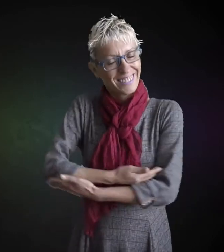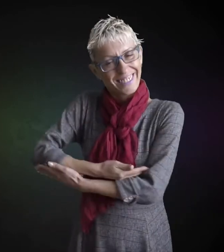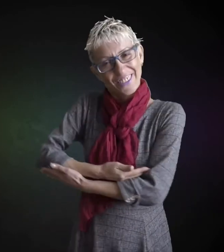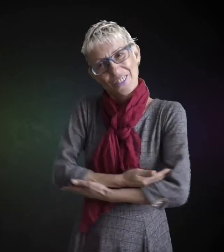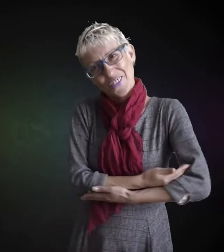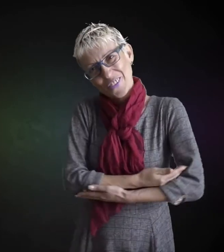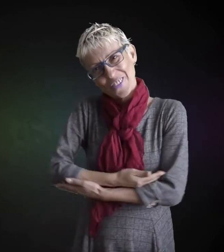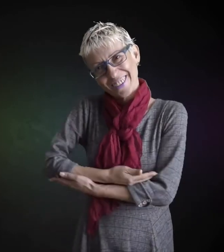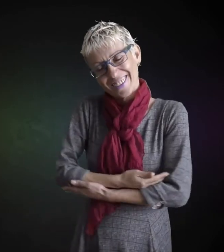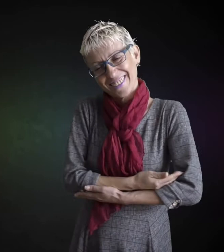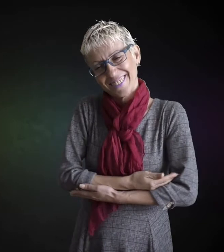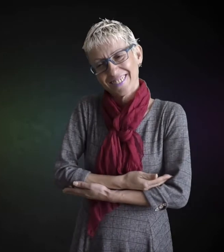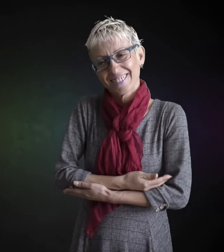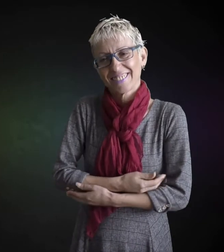baby